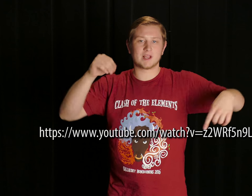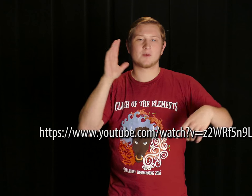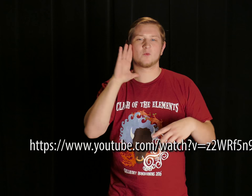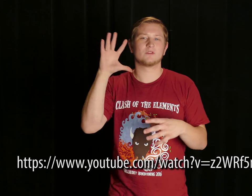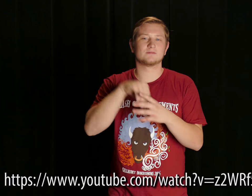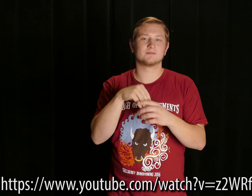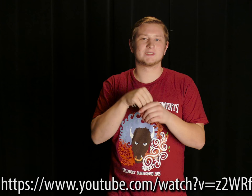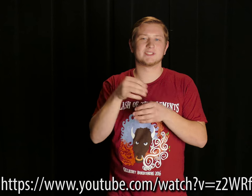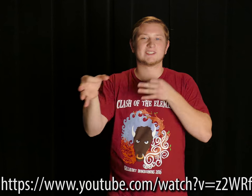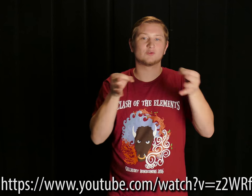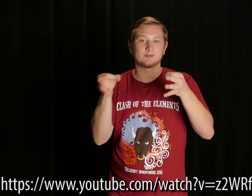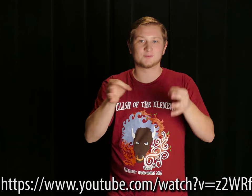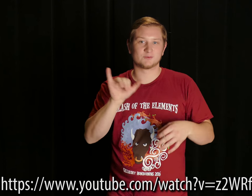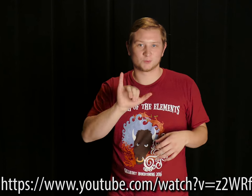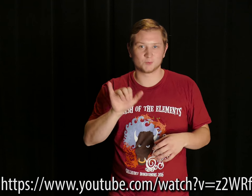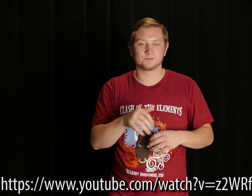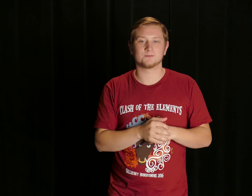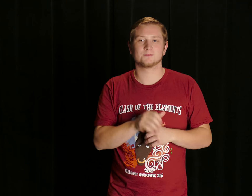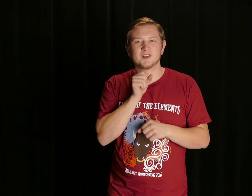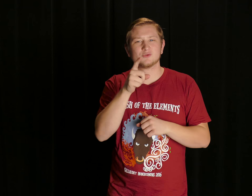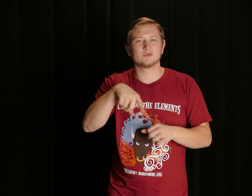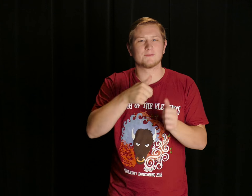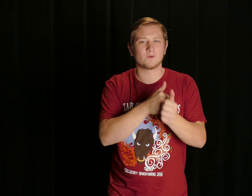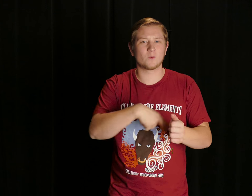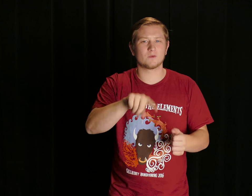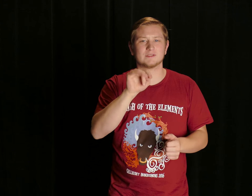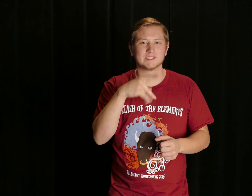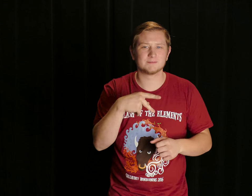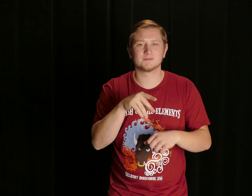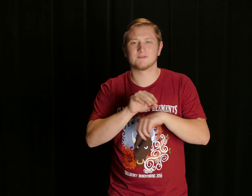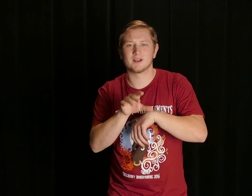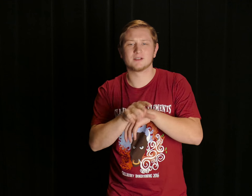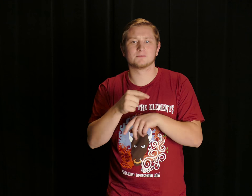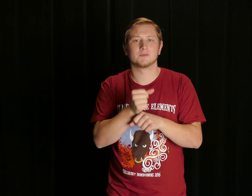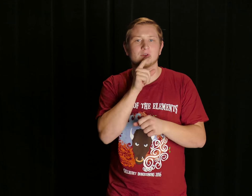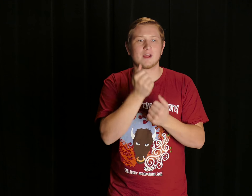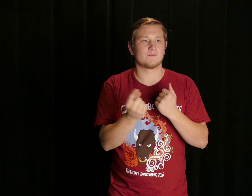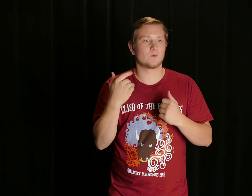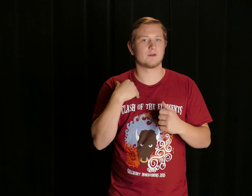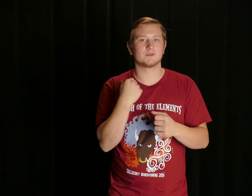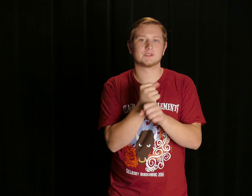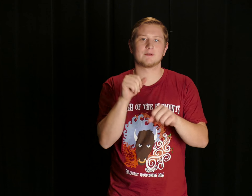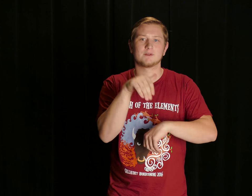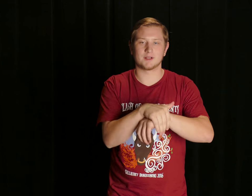Which will be also included in video description as well above. Make sure that you do follow these safety tips, ensuring everyone will be safe at that night.